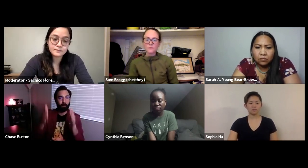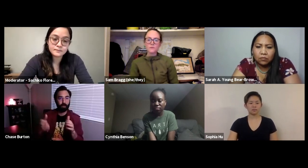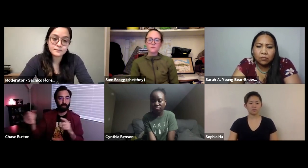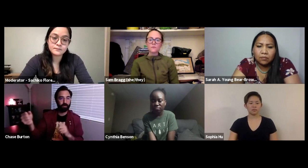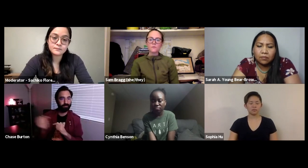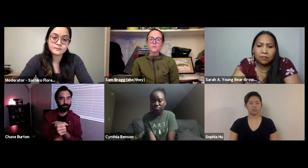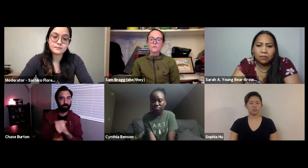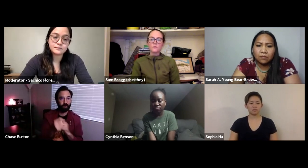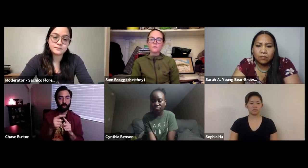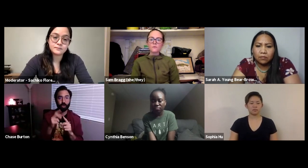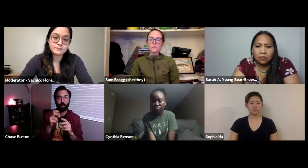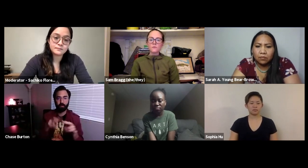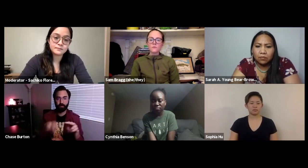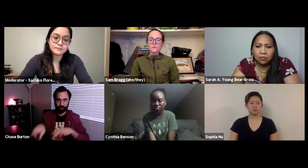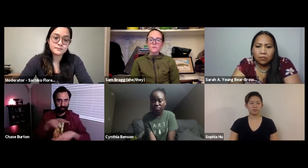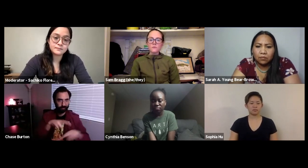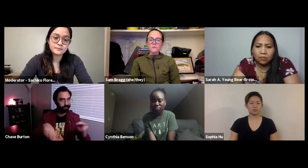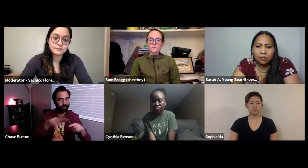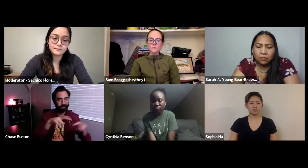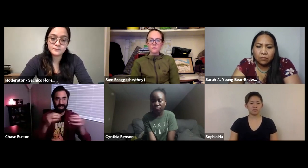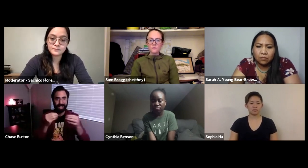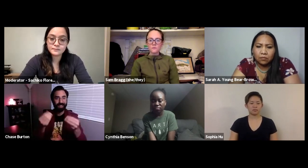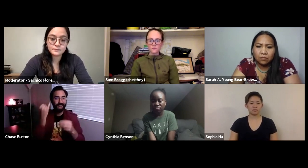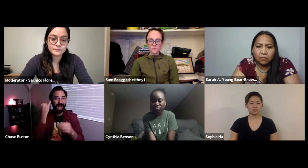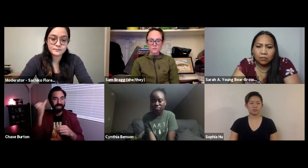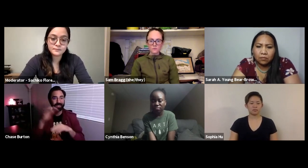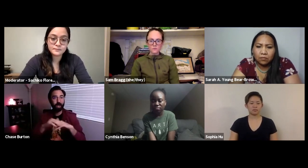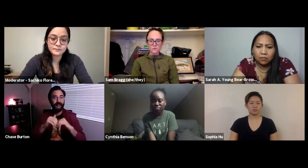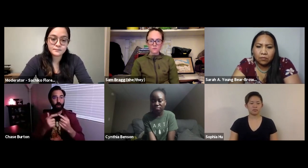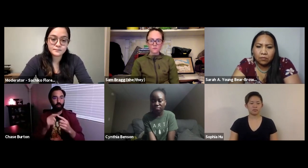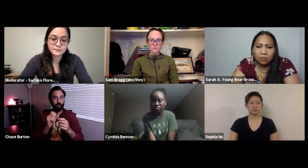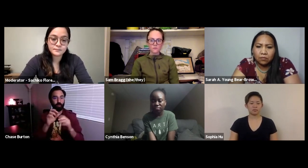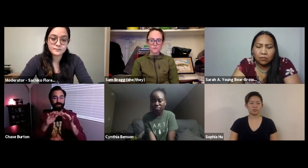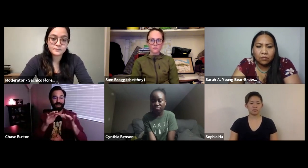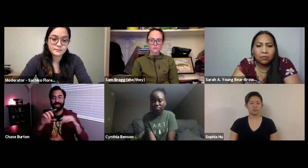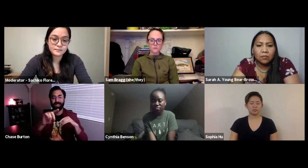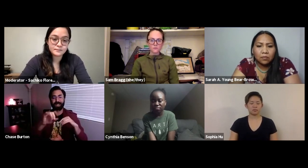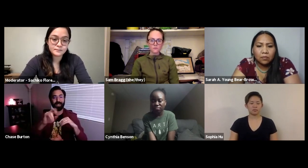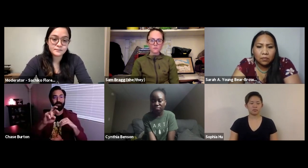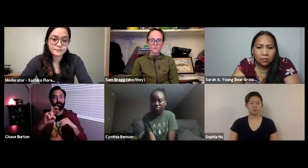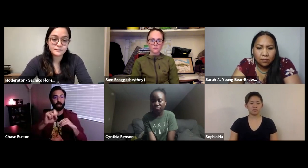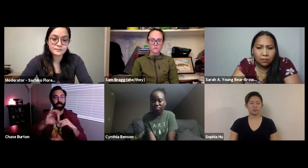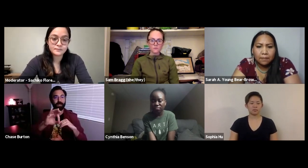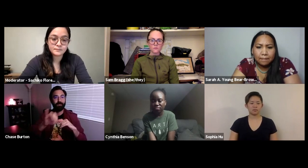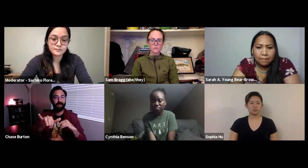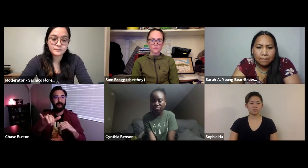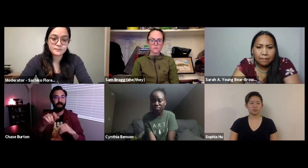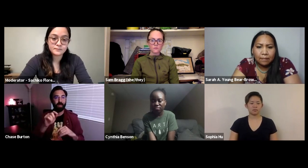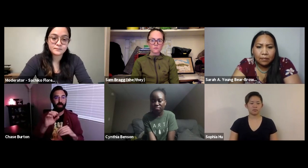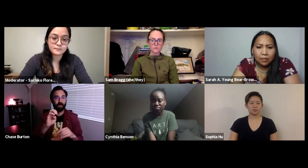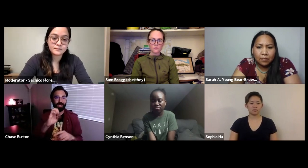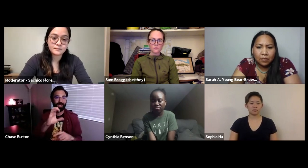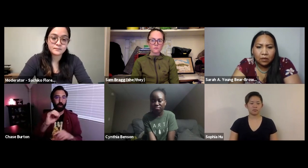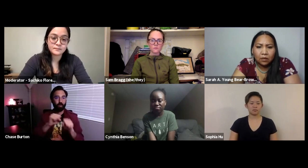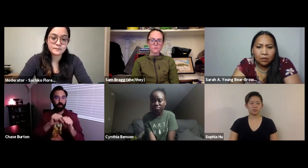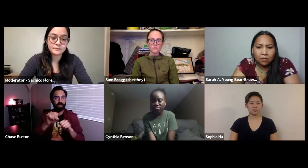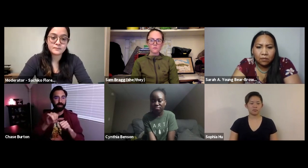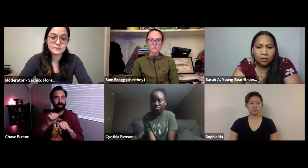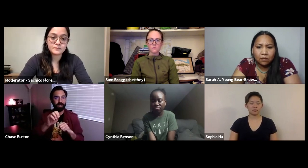so they hired a third person to come in to survey the land to see how they could diversify